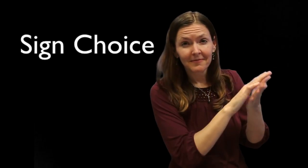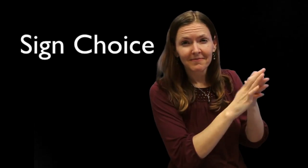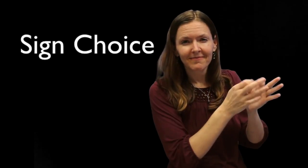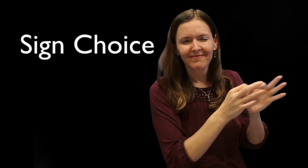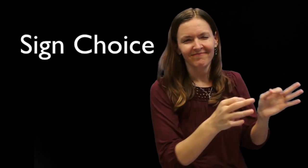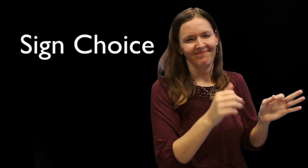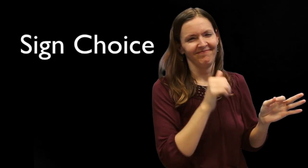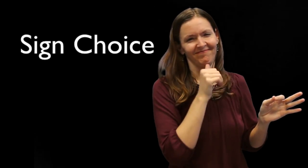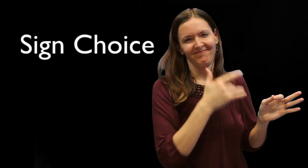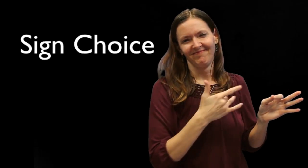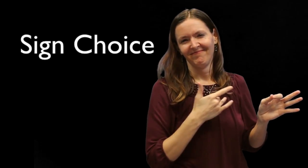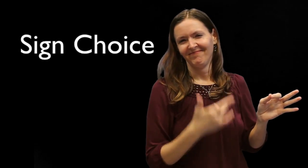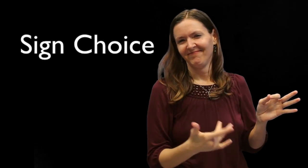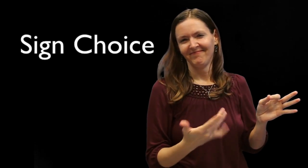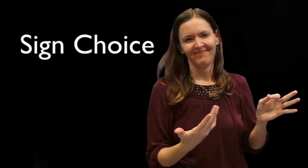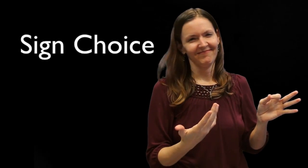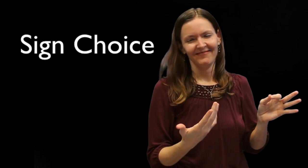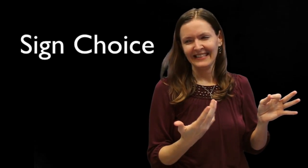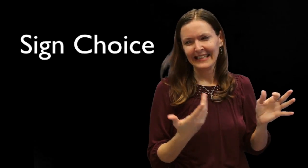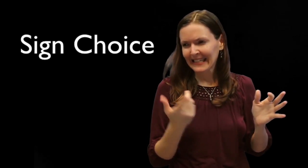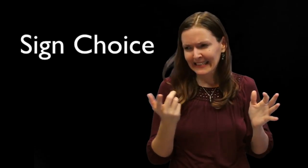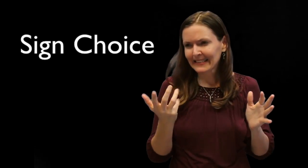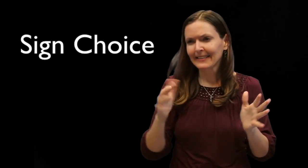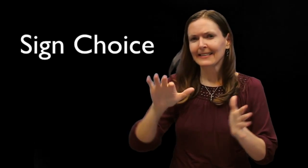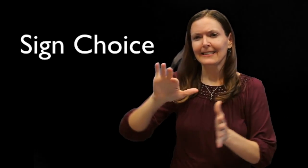associated with academic languages.